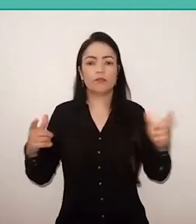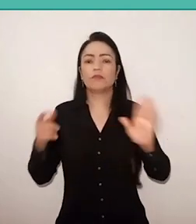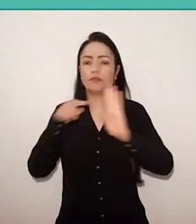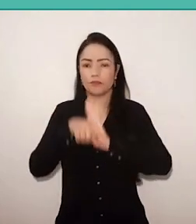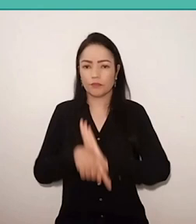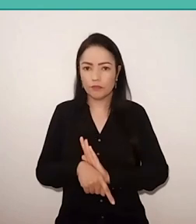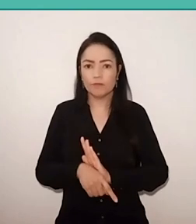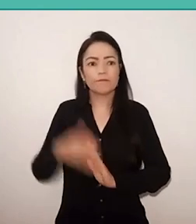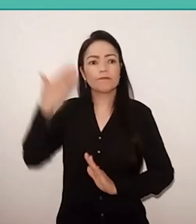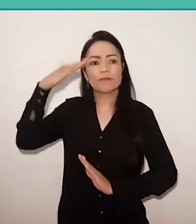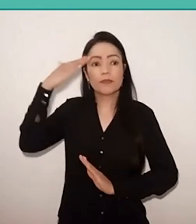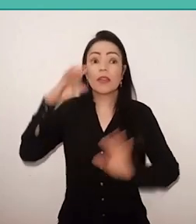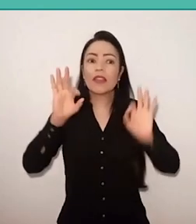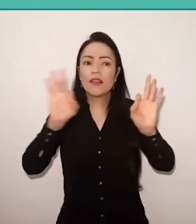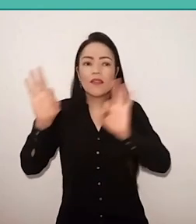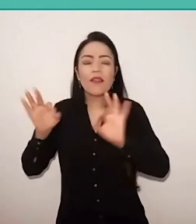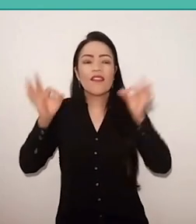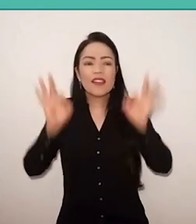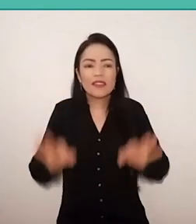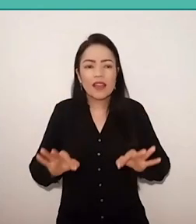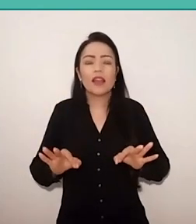more Paulo would emerge wet for it,